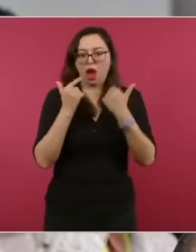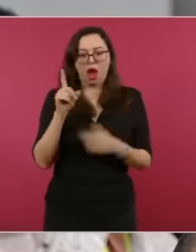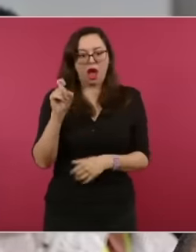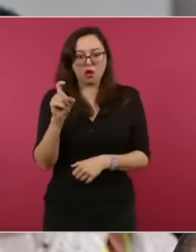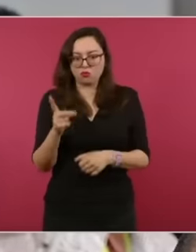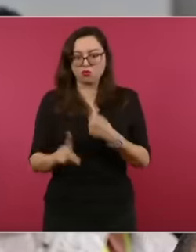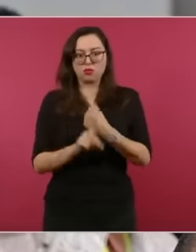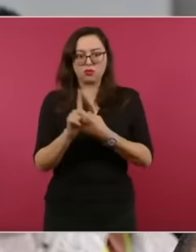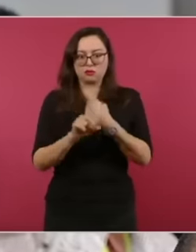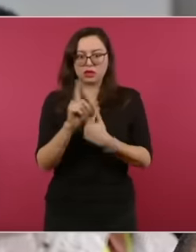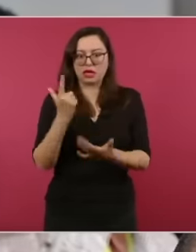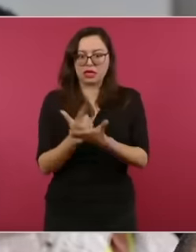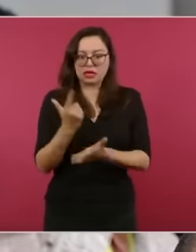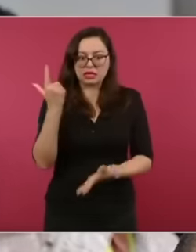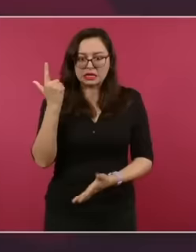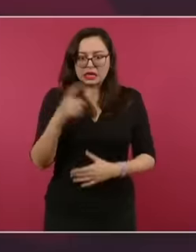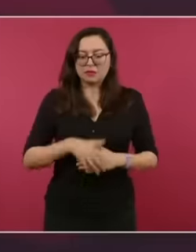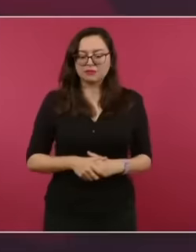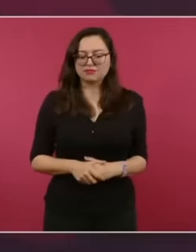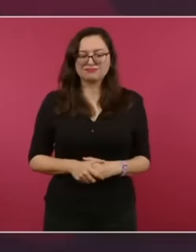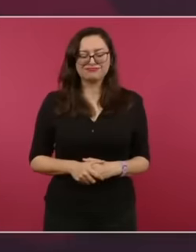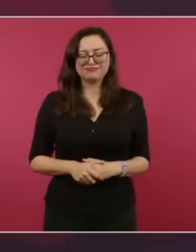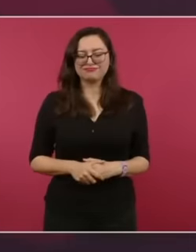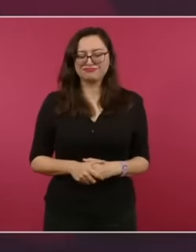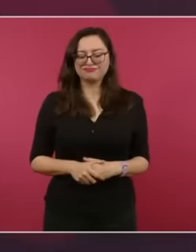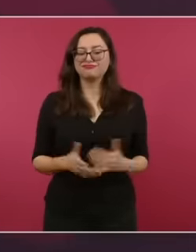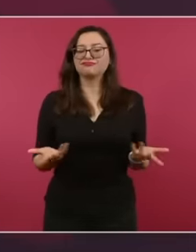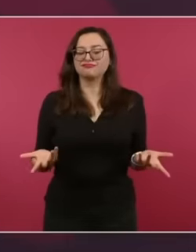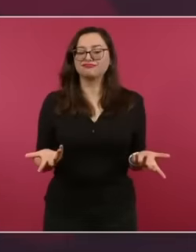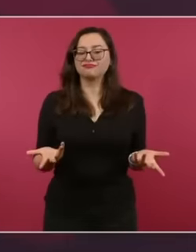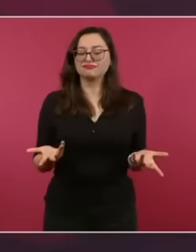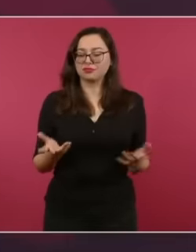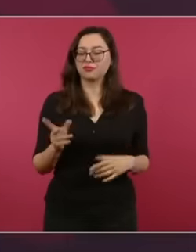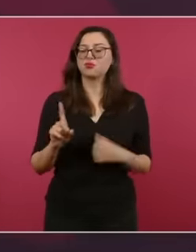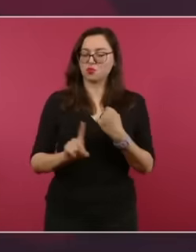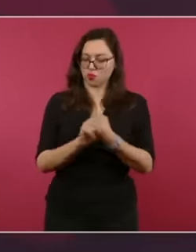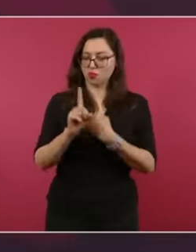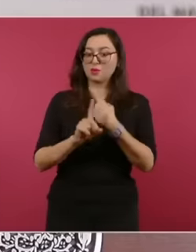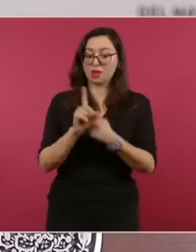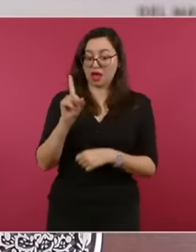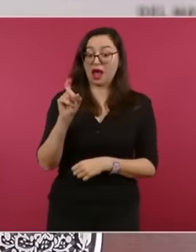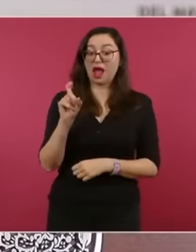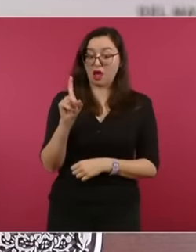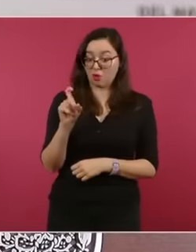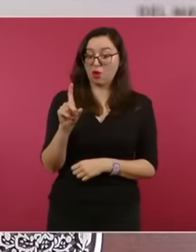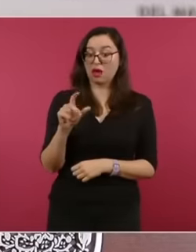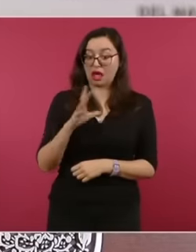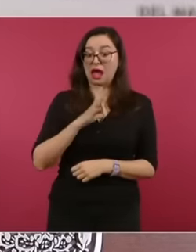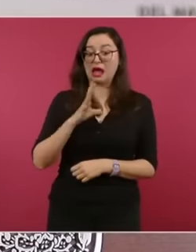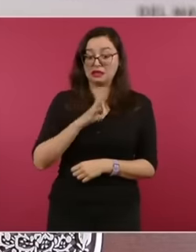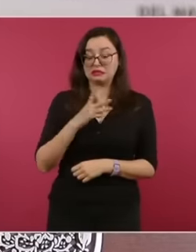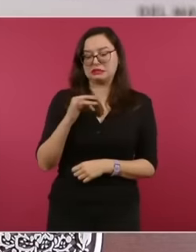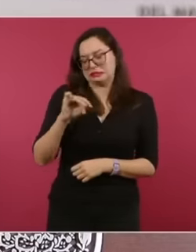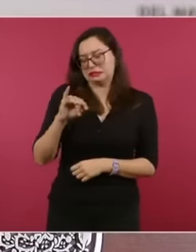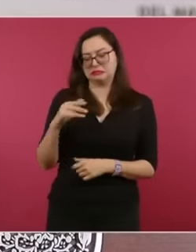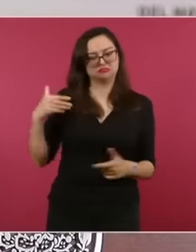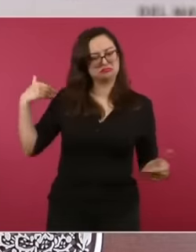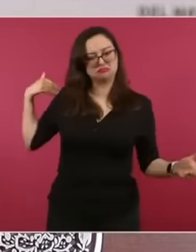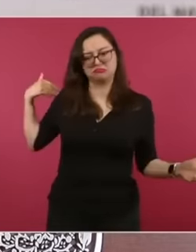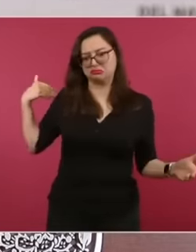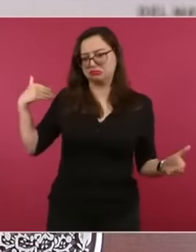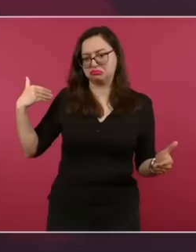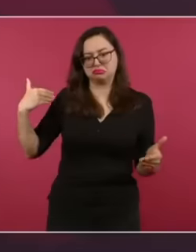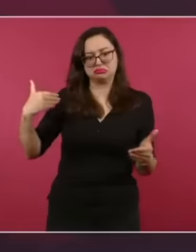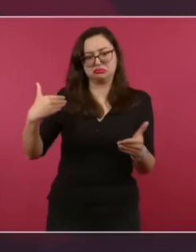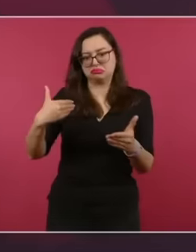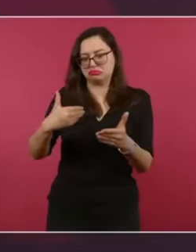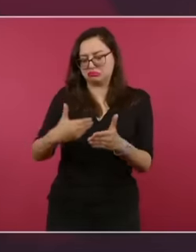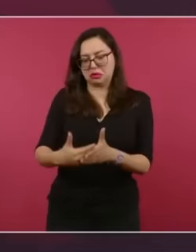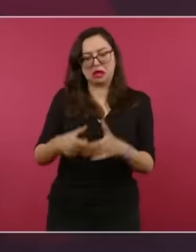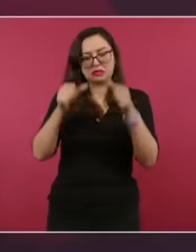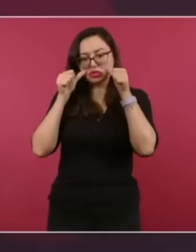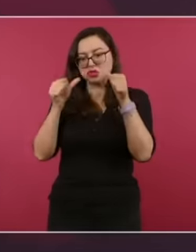serious problem Yes but because this has been left for a long time the problem has not been addressed We are